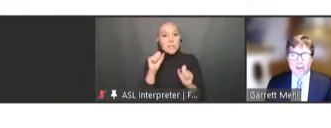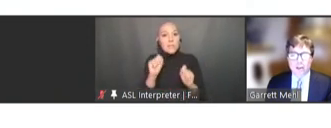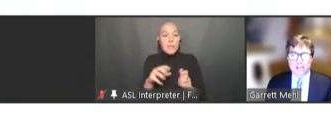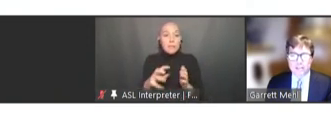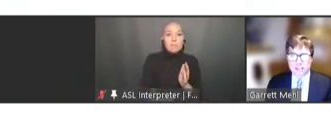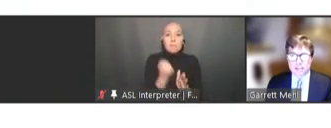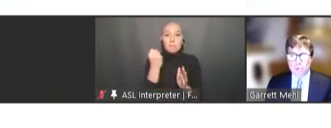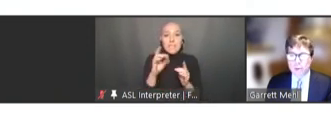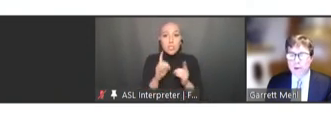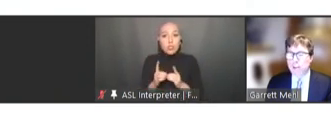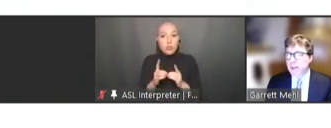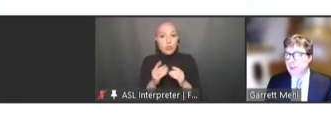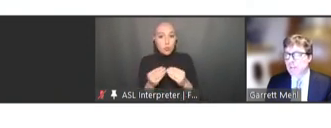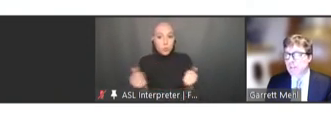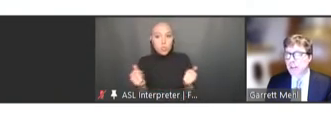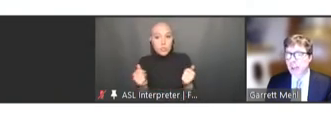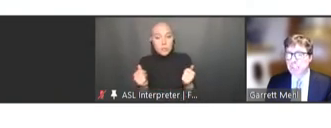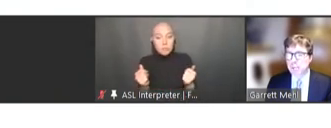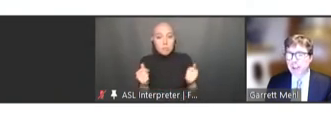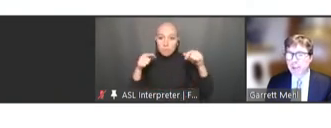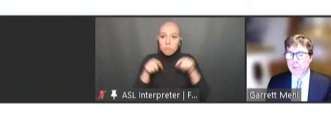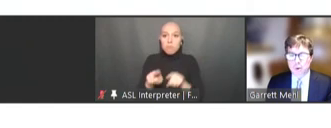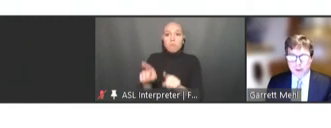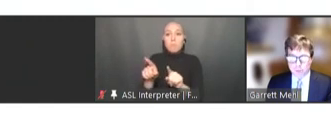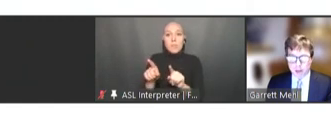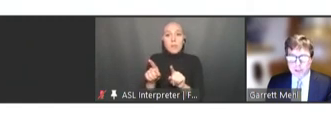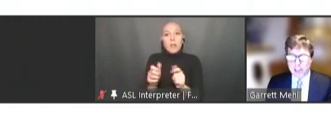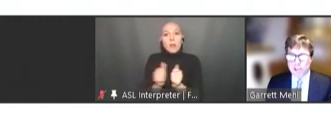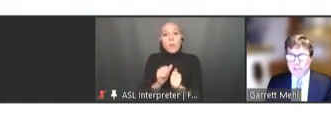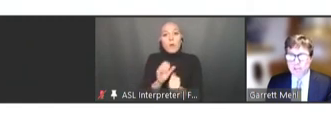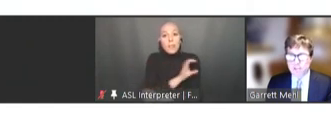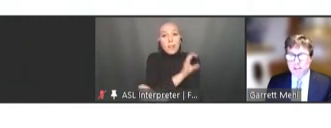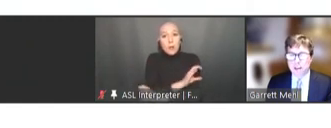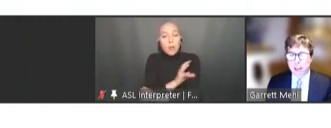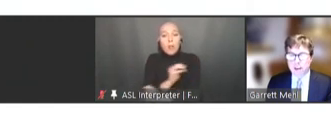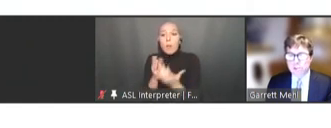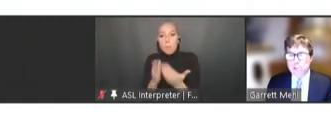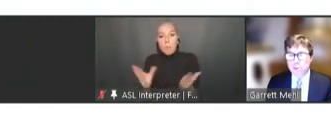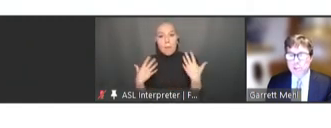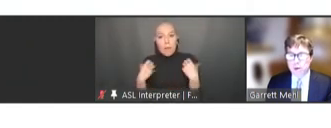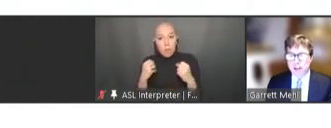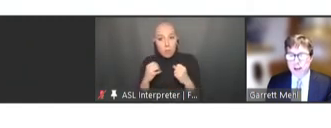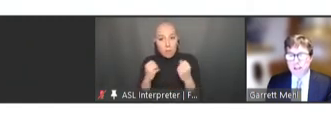consistent with our clinical and public health recommendations, and also with SMART Guidelines